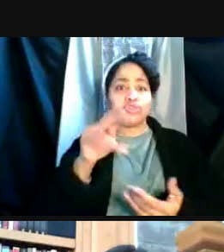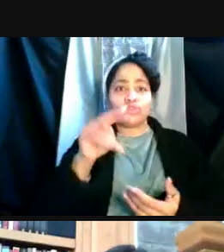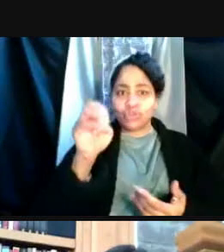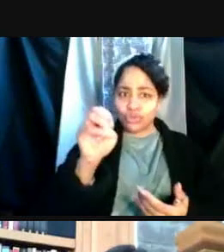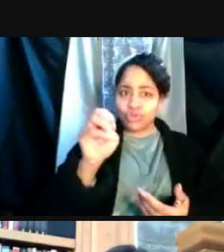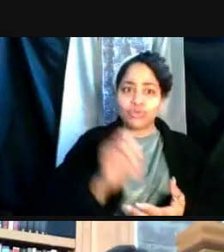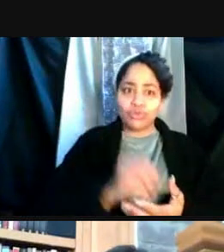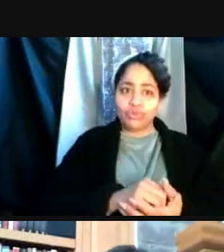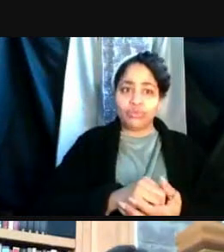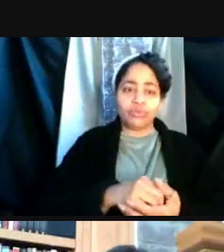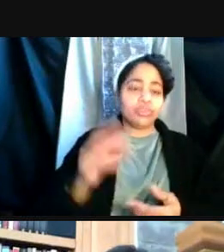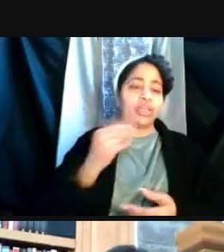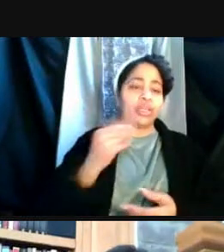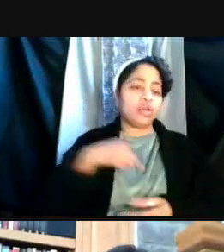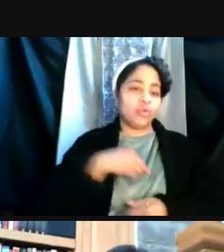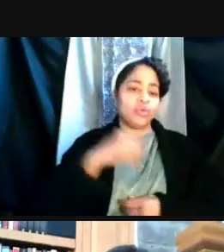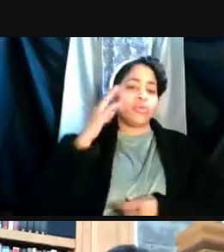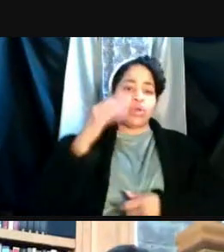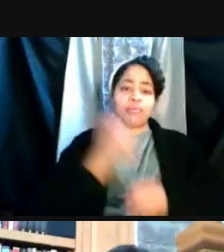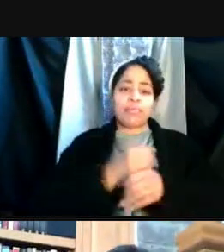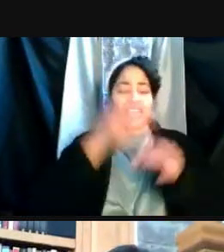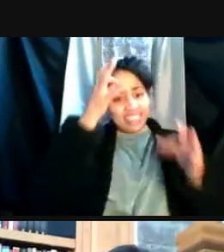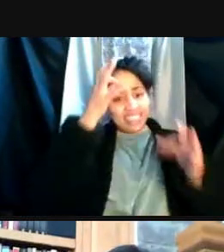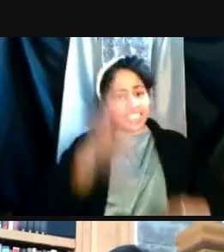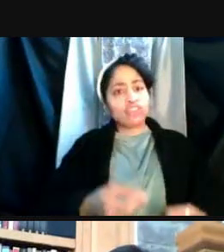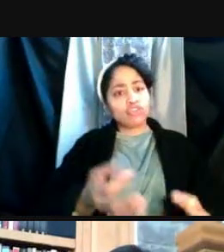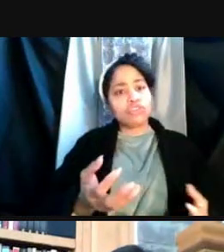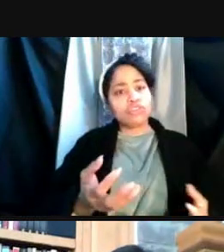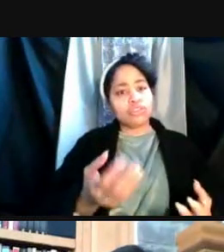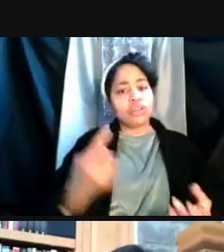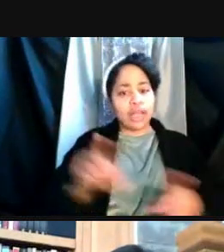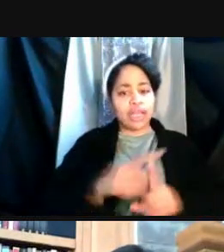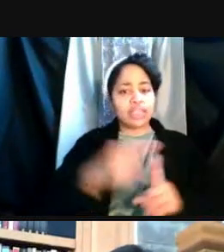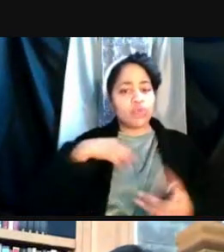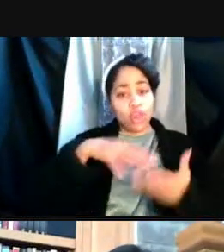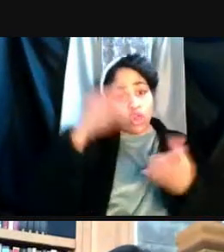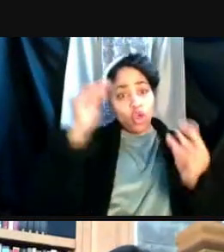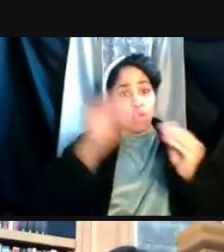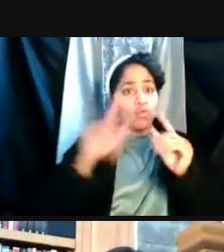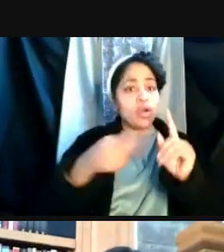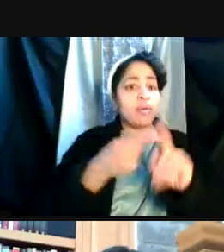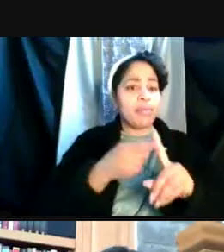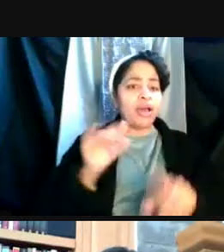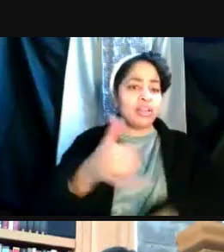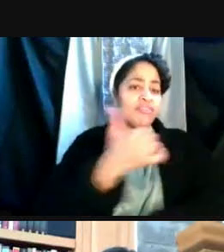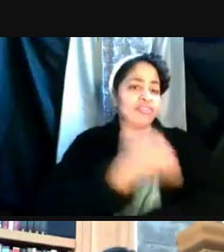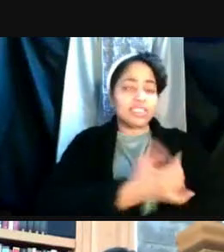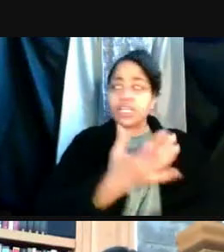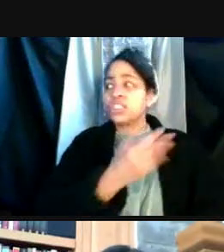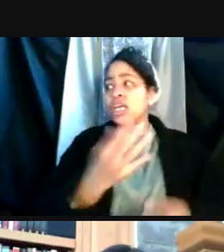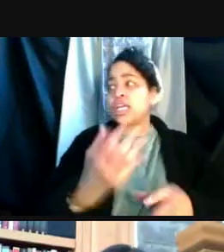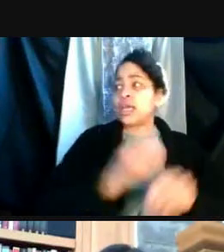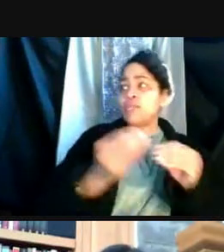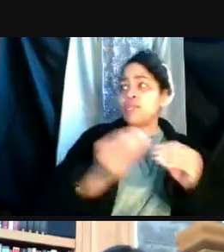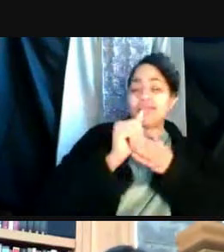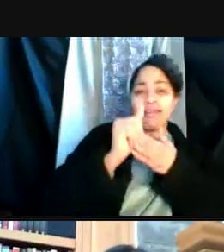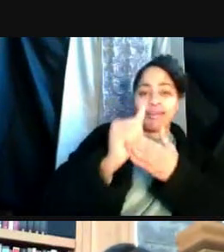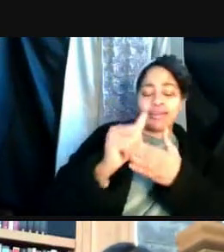and we'll make decisions as we learn more about the rate of vaccination and we get more guidance from the state.